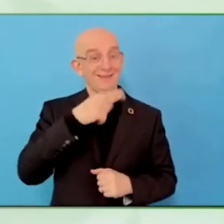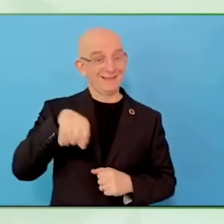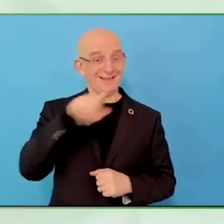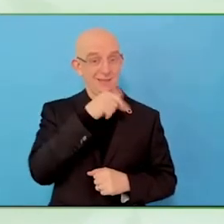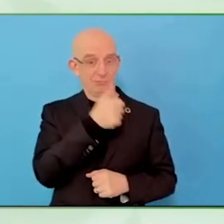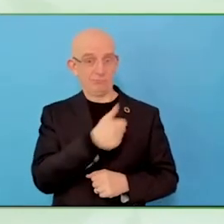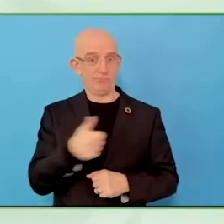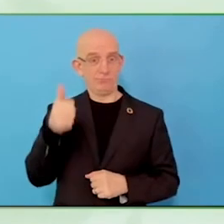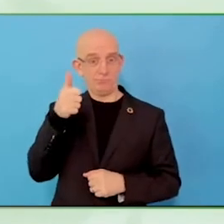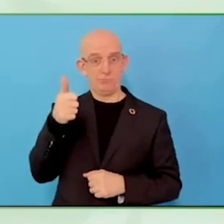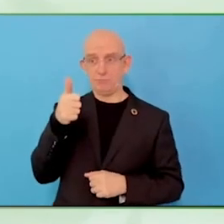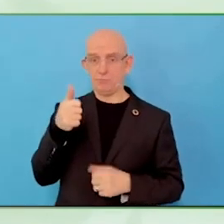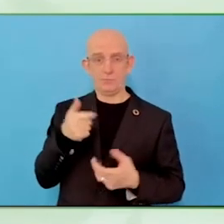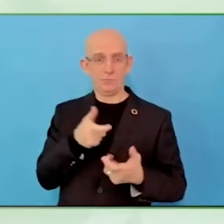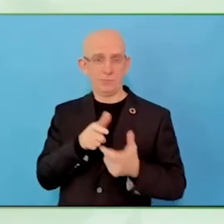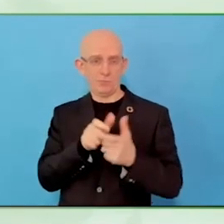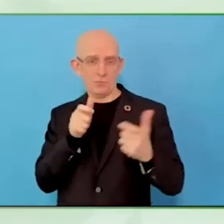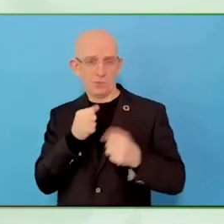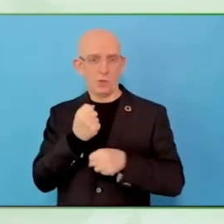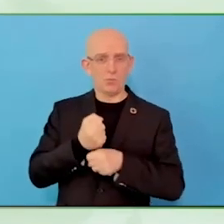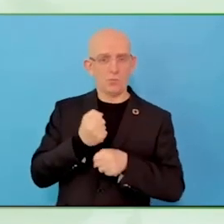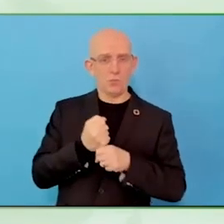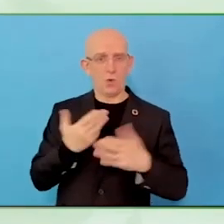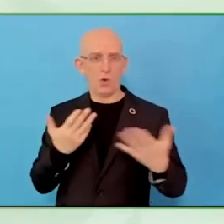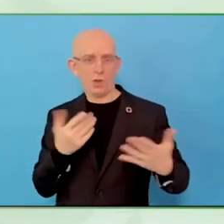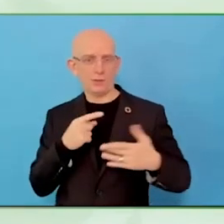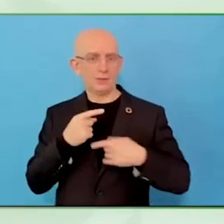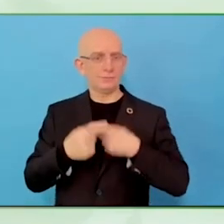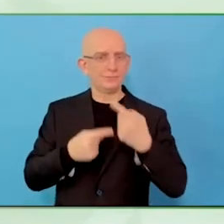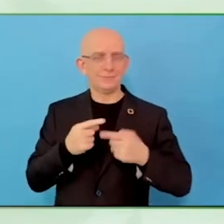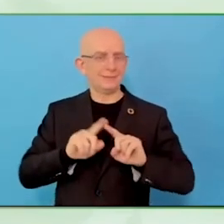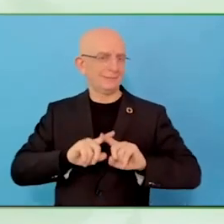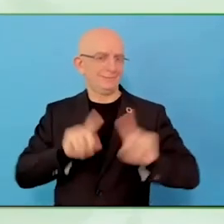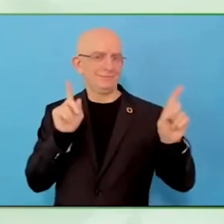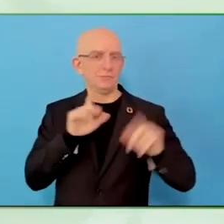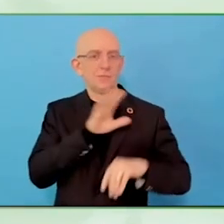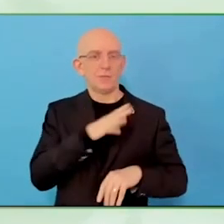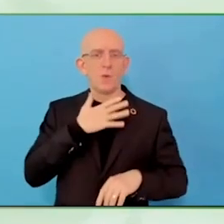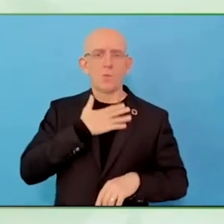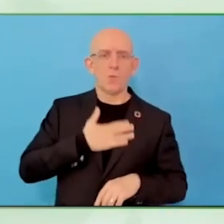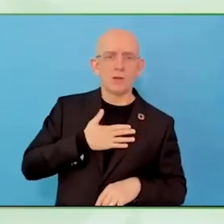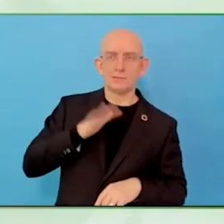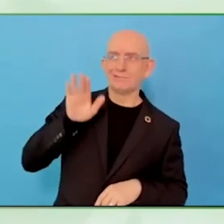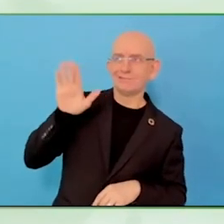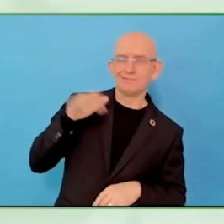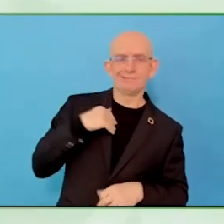an entrepreneur work with the case managers to come up with the changes to the business model.